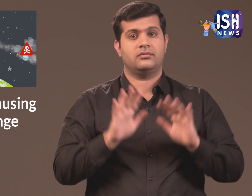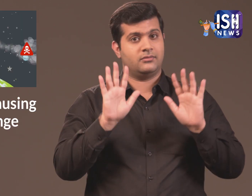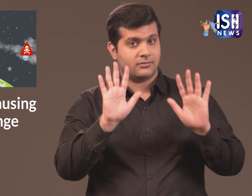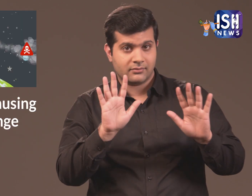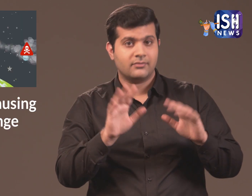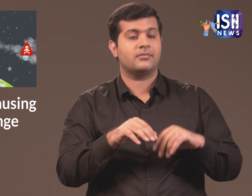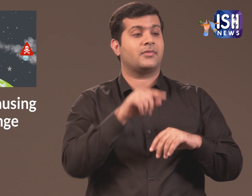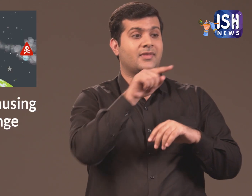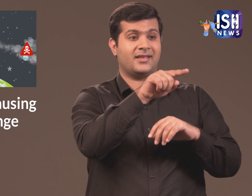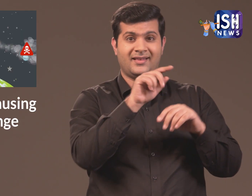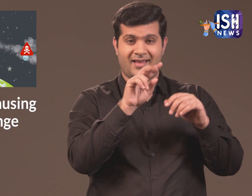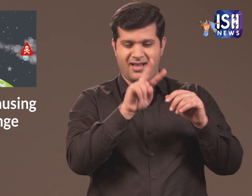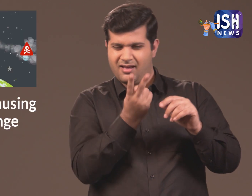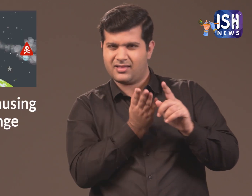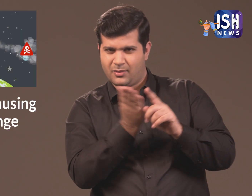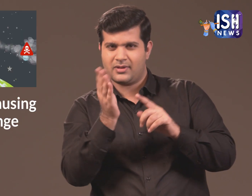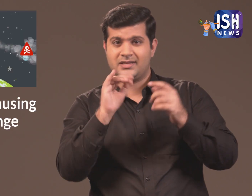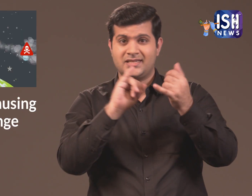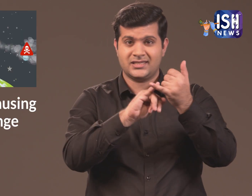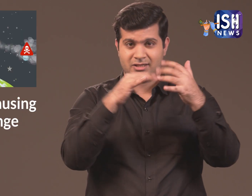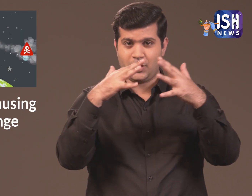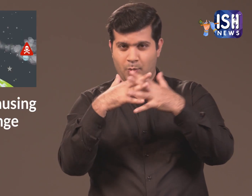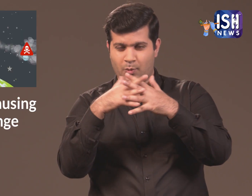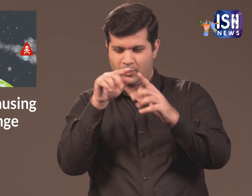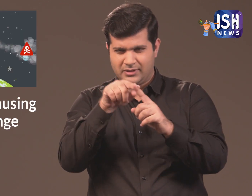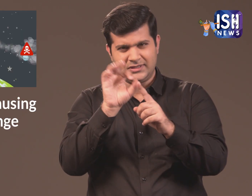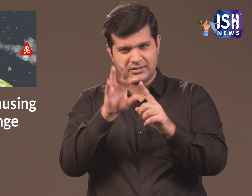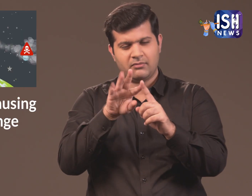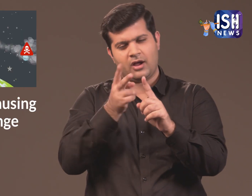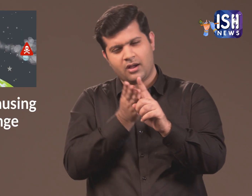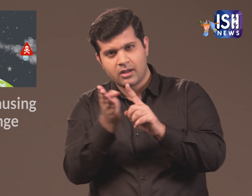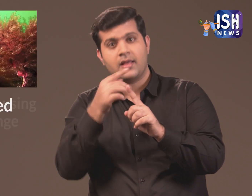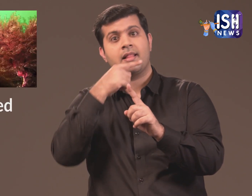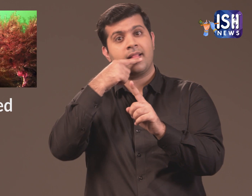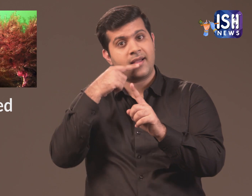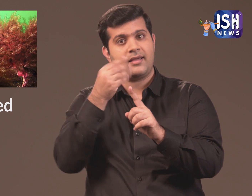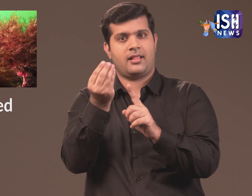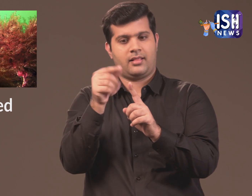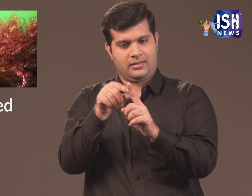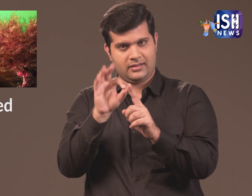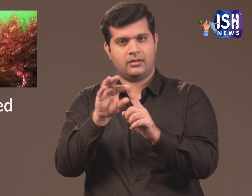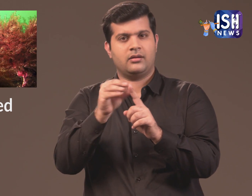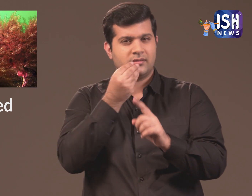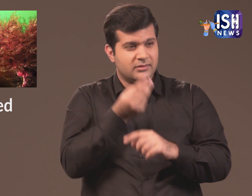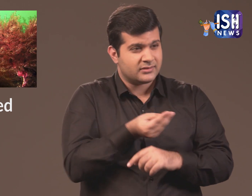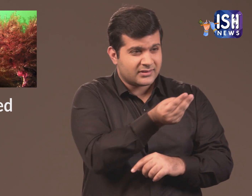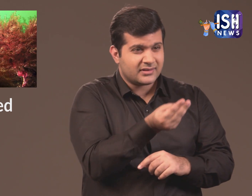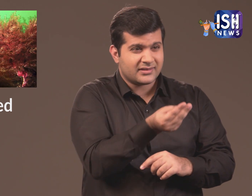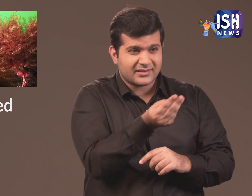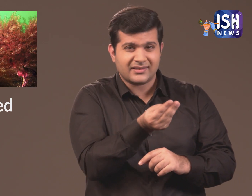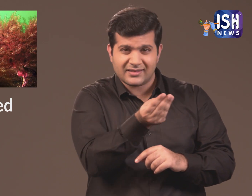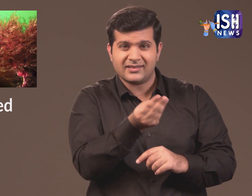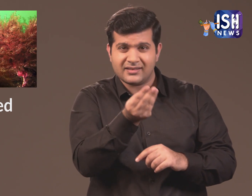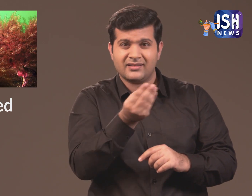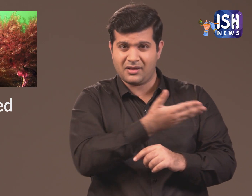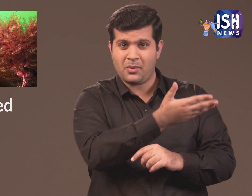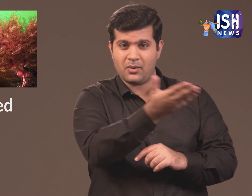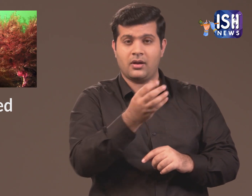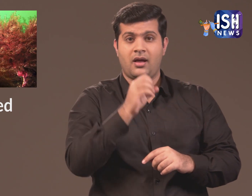They found another alternative where they fed the cows with red seaweed.